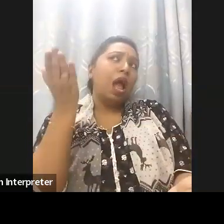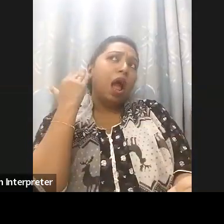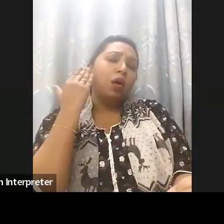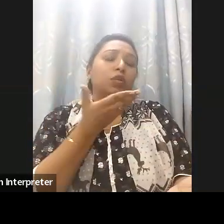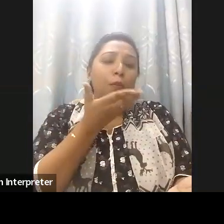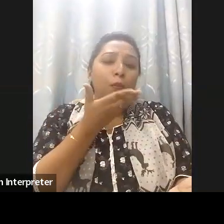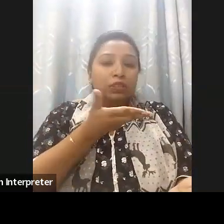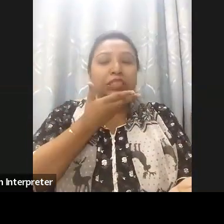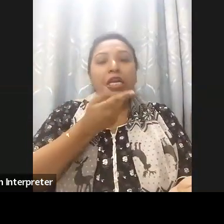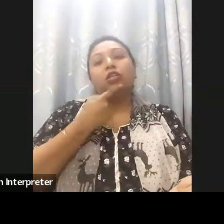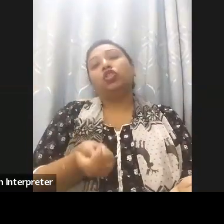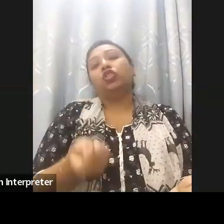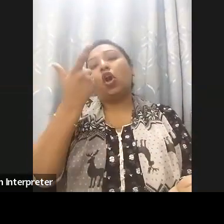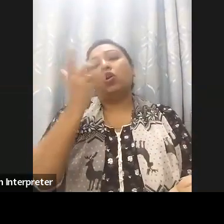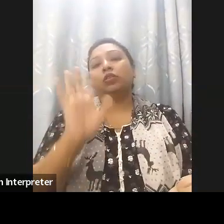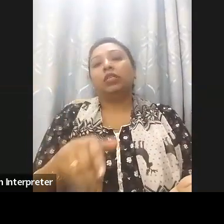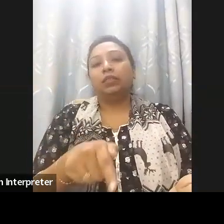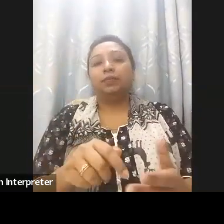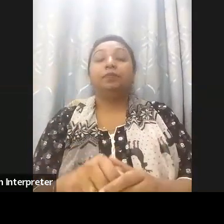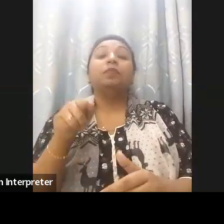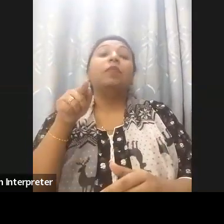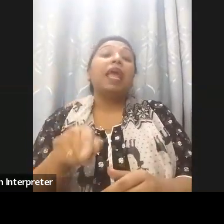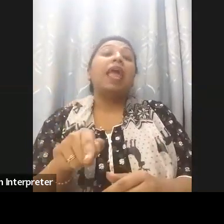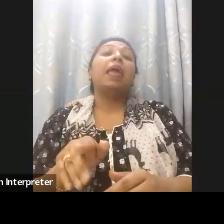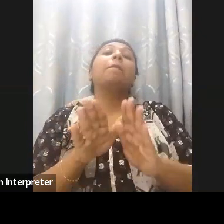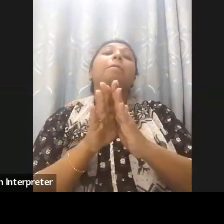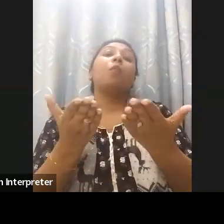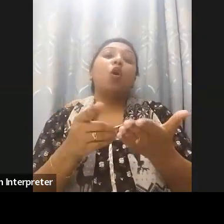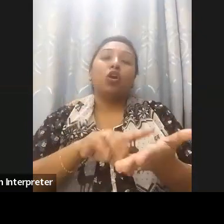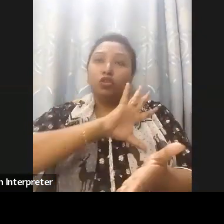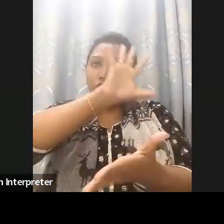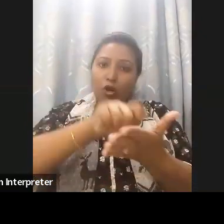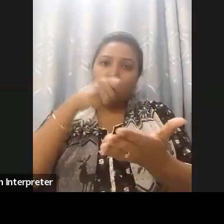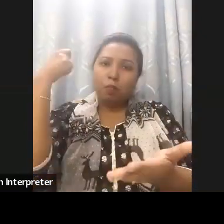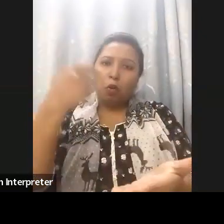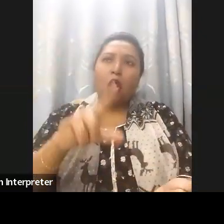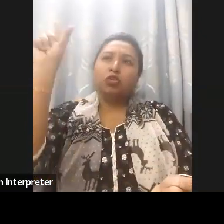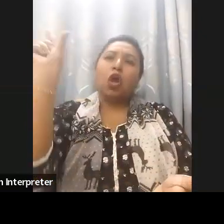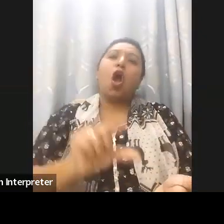Bangladesh. The accessible dictionary reduce the cost of printing the dictionaries and providing